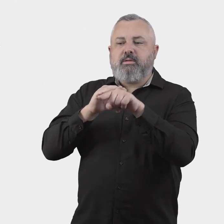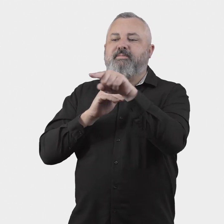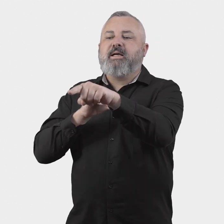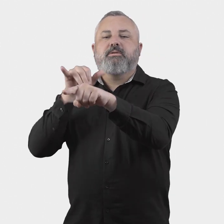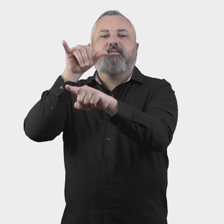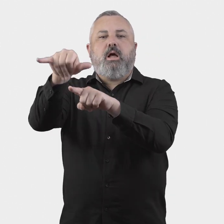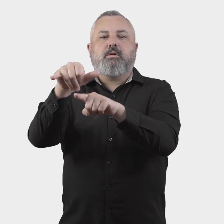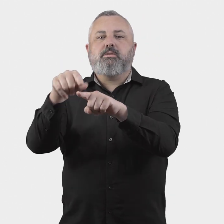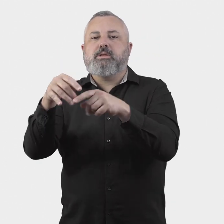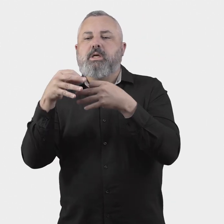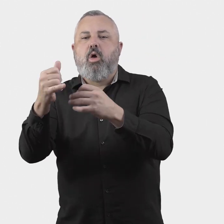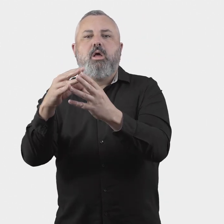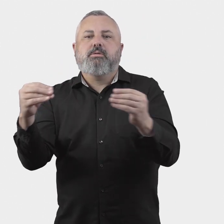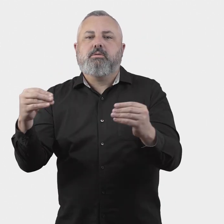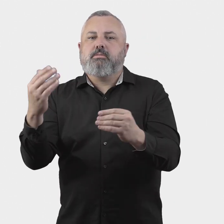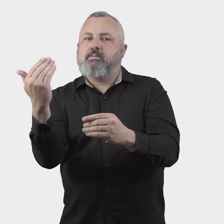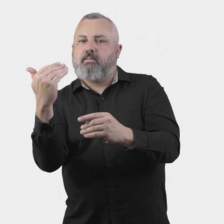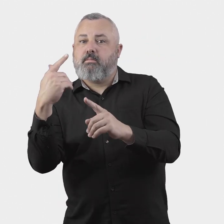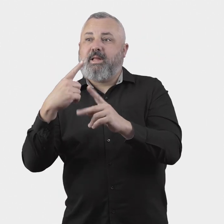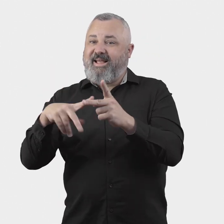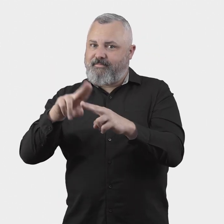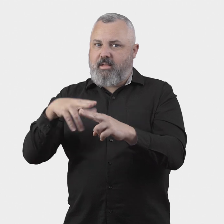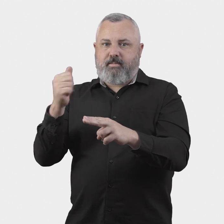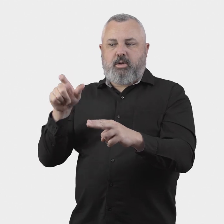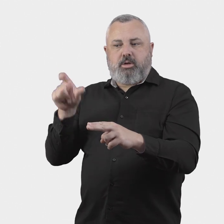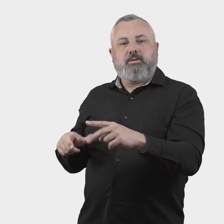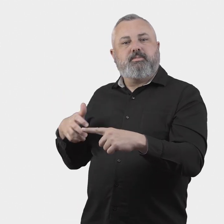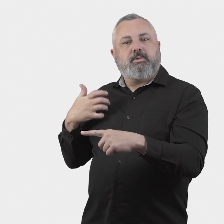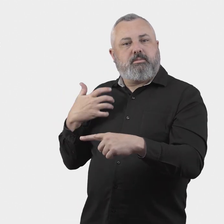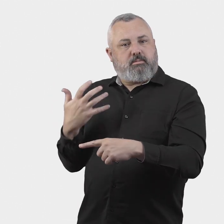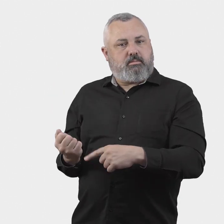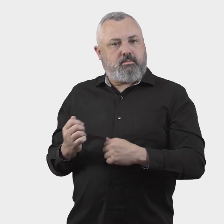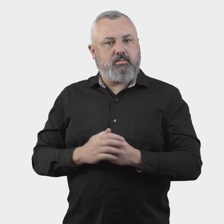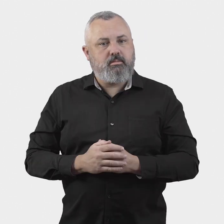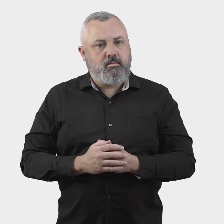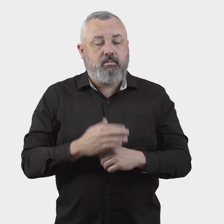airlines about specific delays or cancellations that are subject to a customer complaint to the ombuds scheme.”